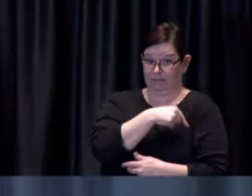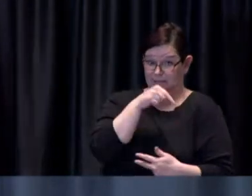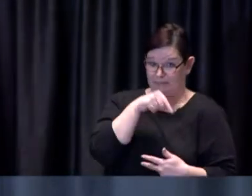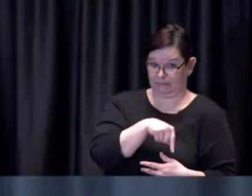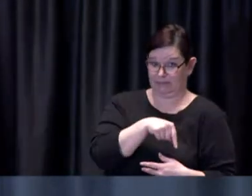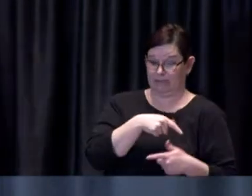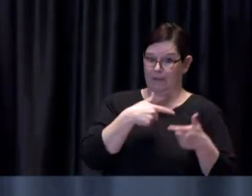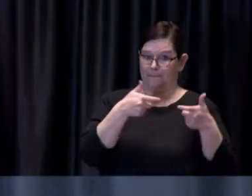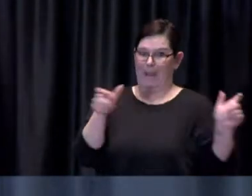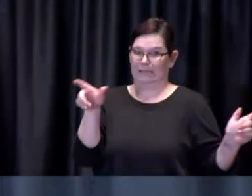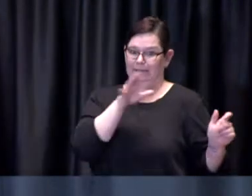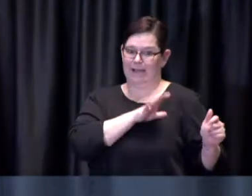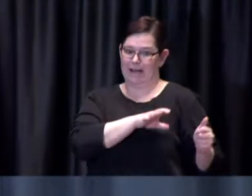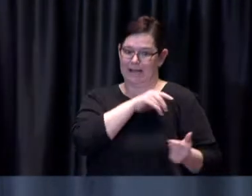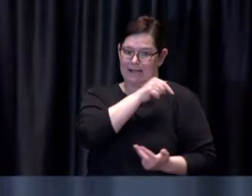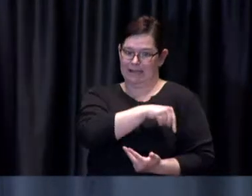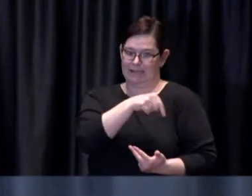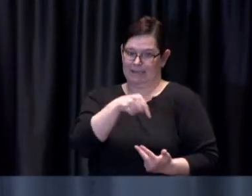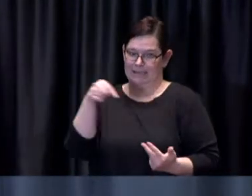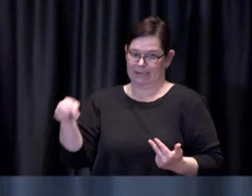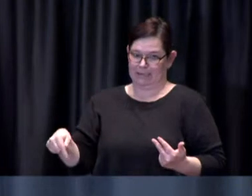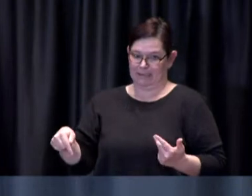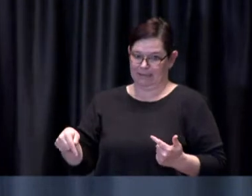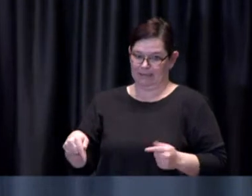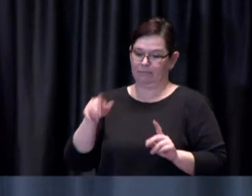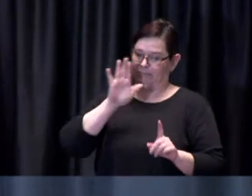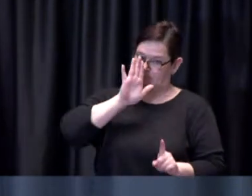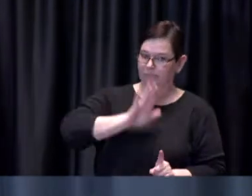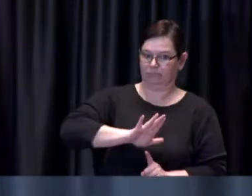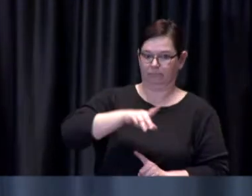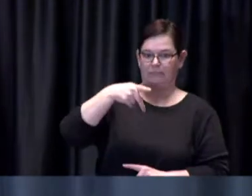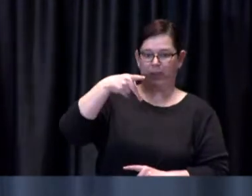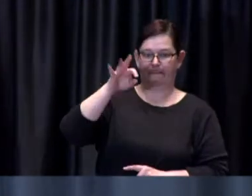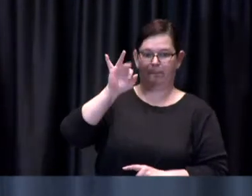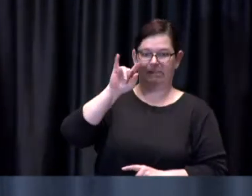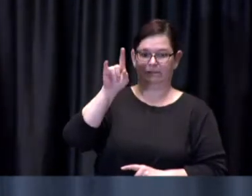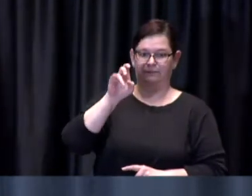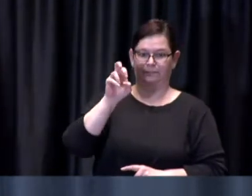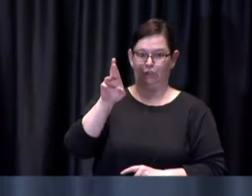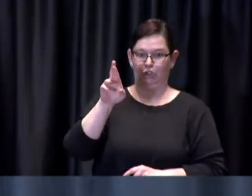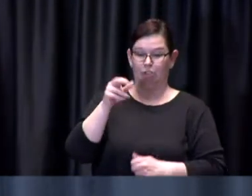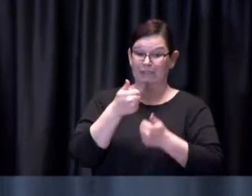and that means each dose or each vial of Pfizer contains five doses